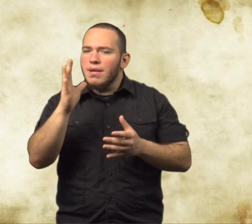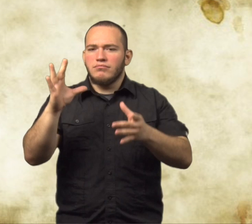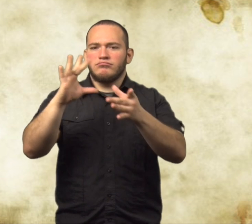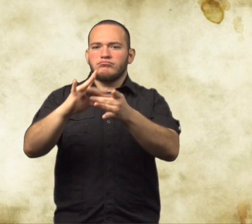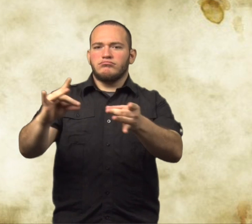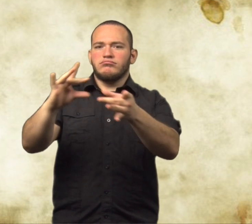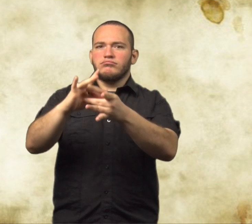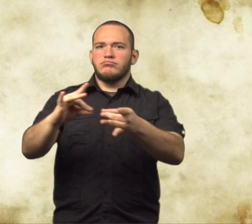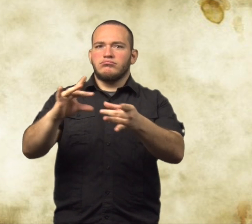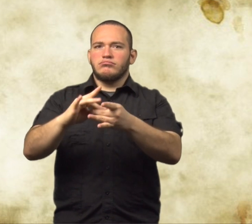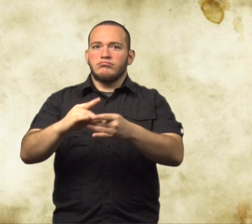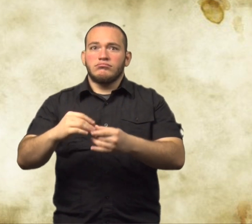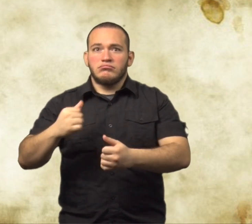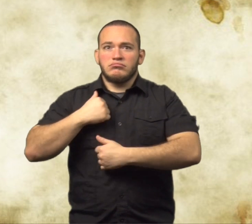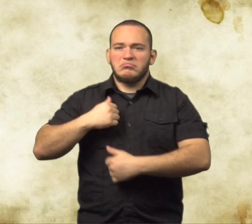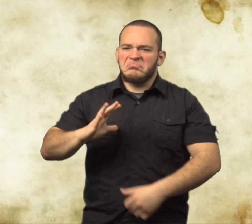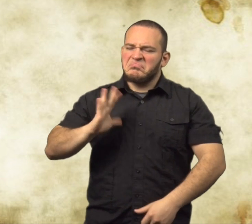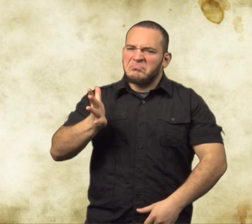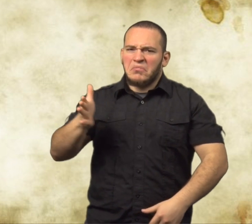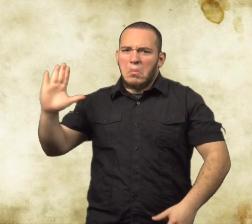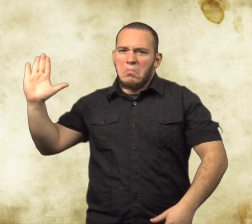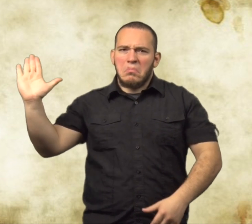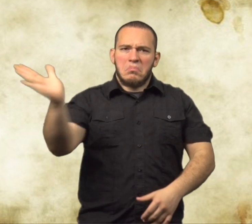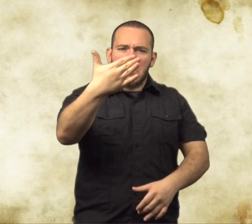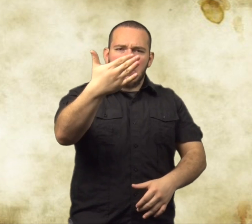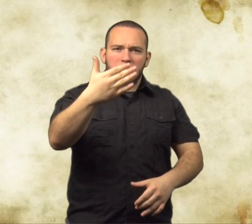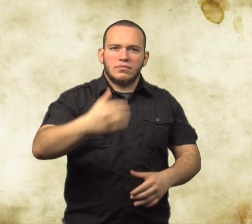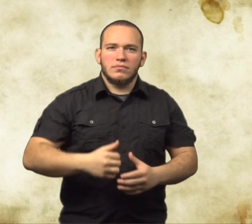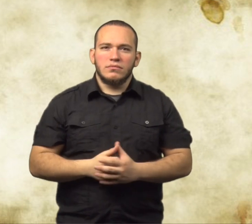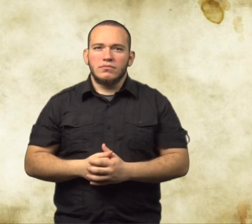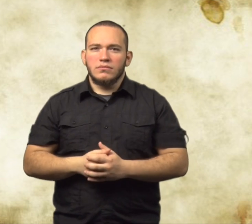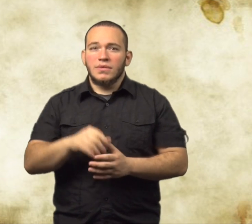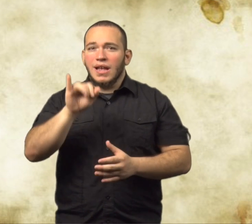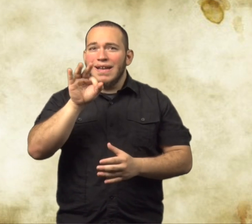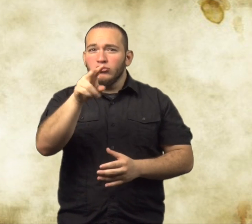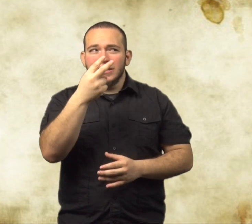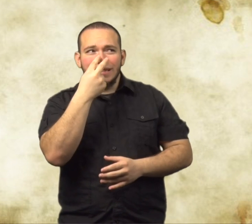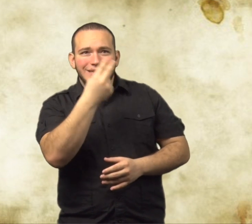What did the mother say to the soldier that made him hit her?